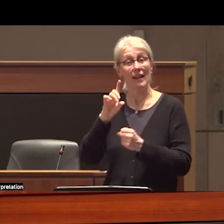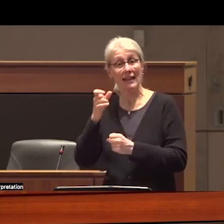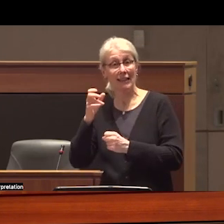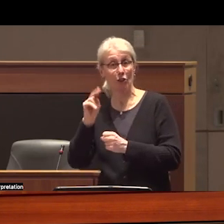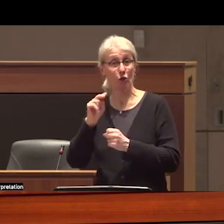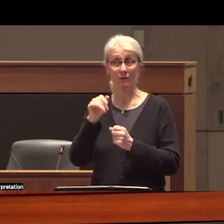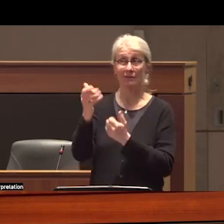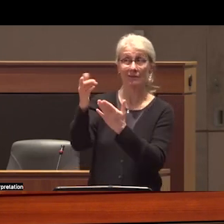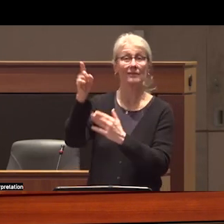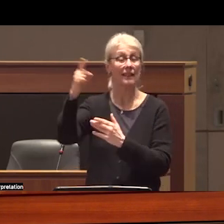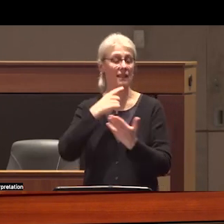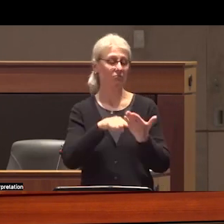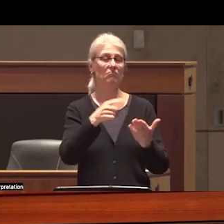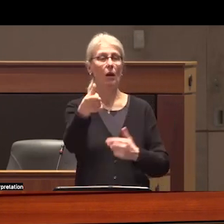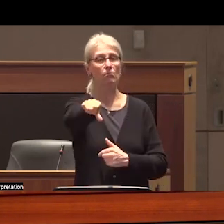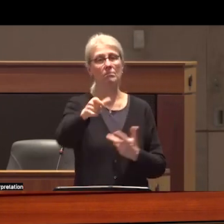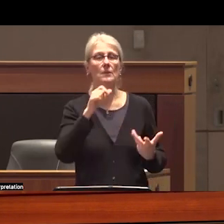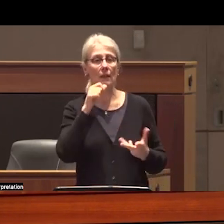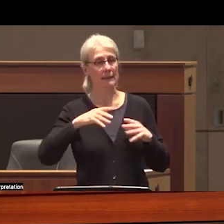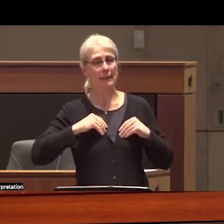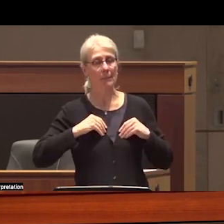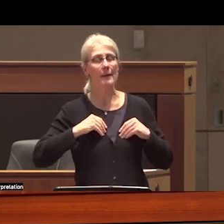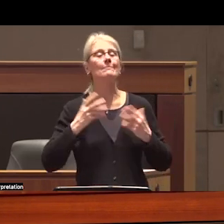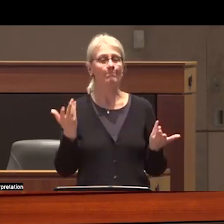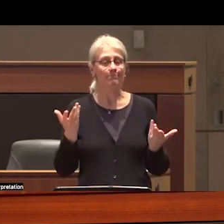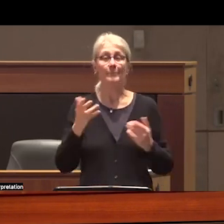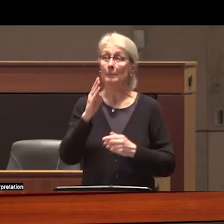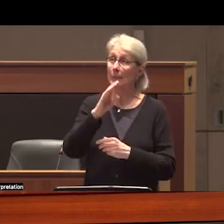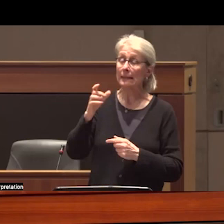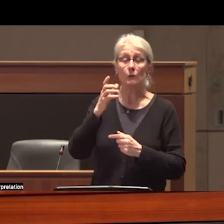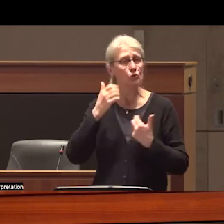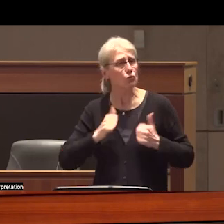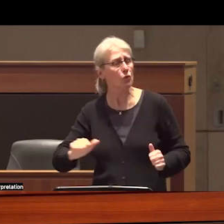that recommendation so again when we hear that the province is doing everything it can to separate